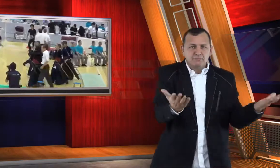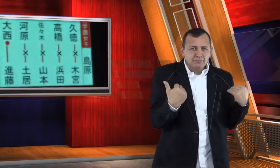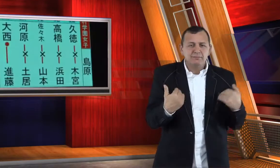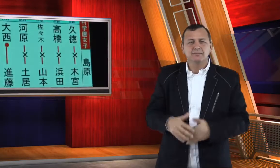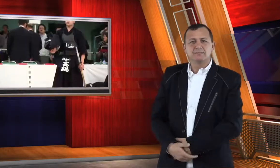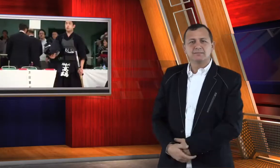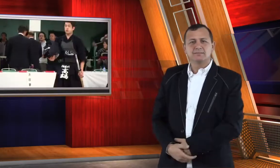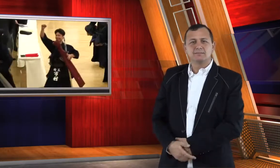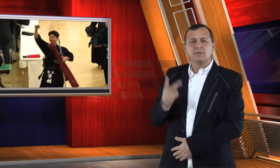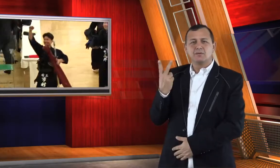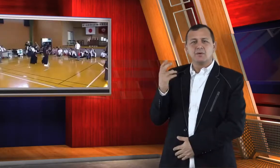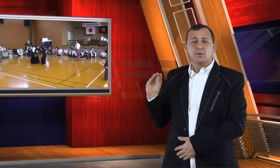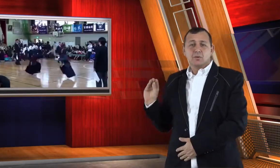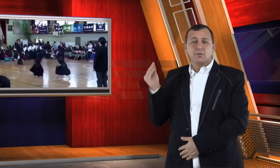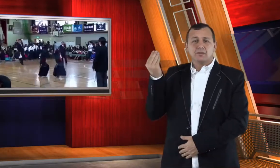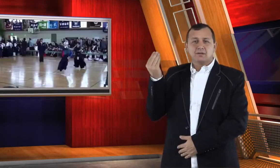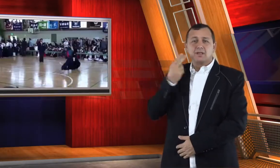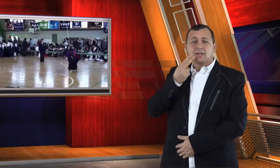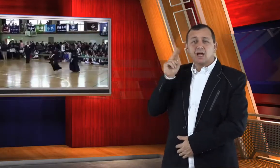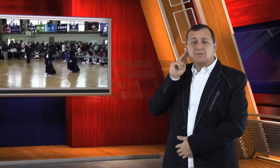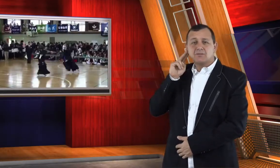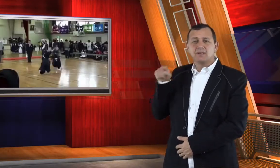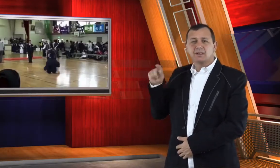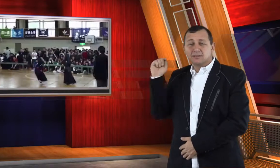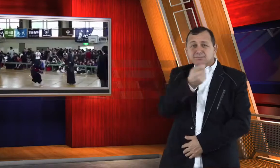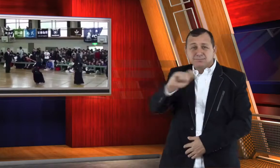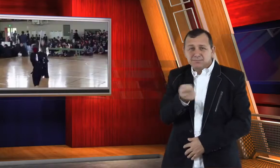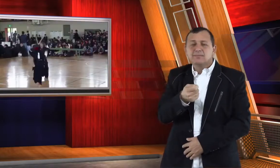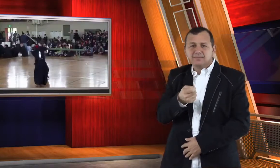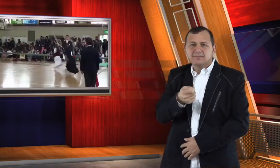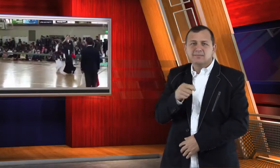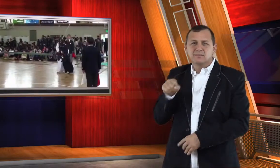who wants to join. Two young deaf Kendoka have appeared in Japanese national news.